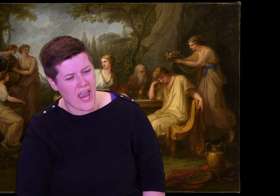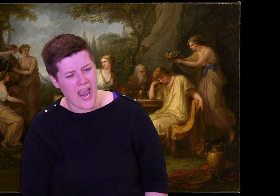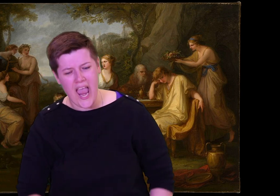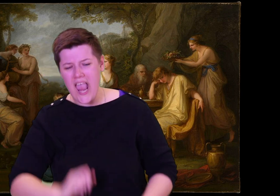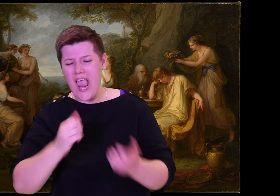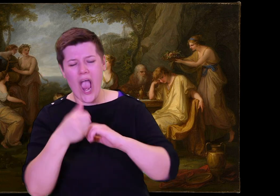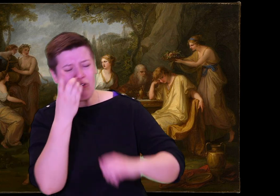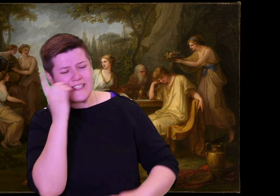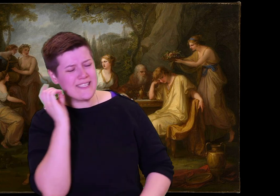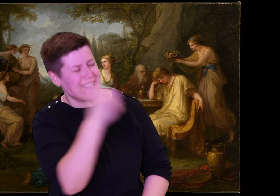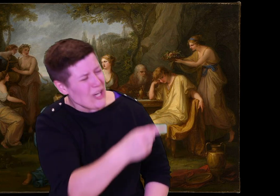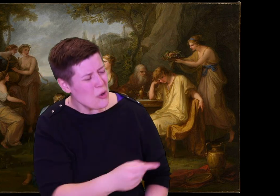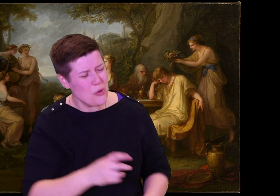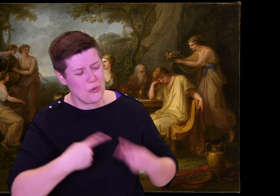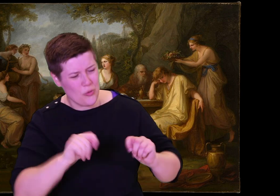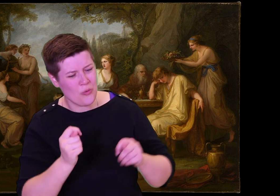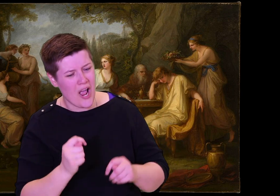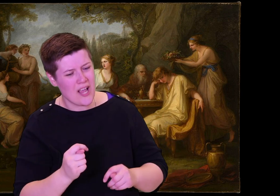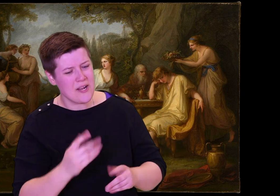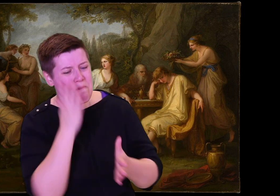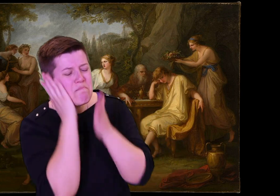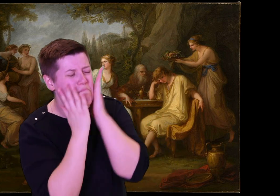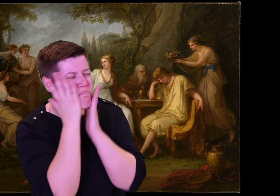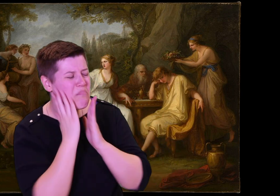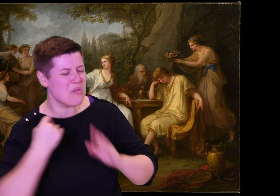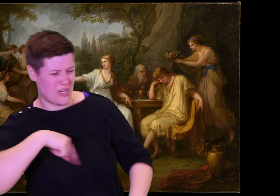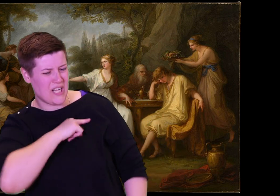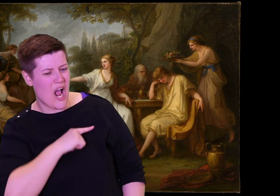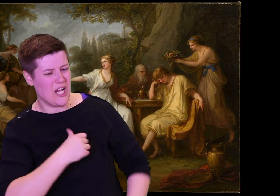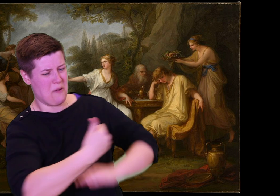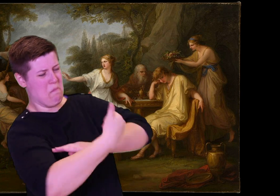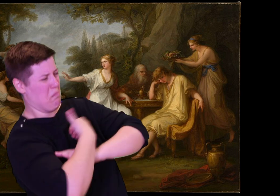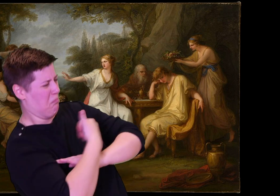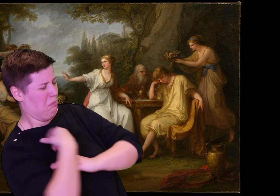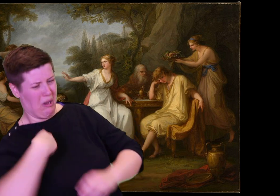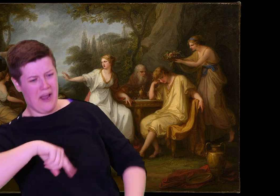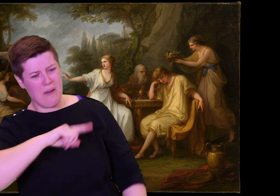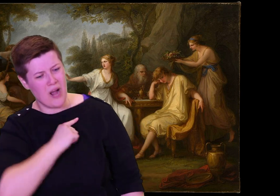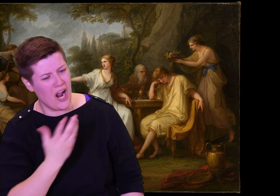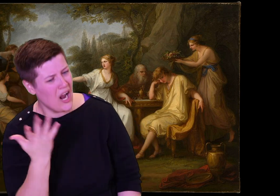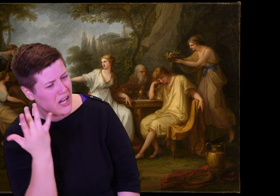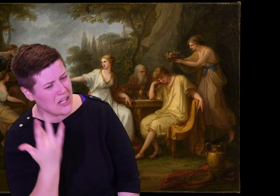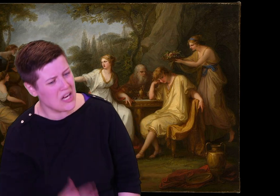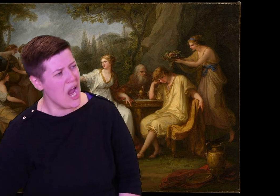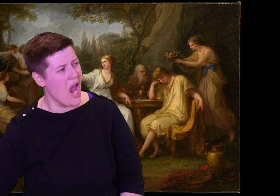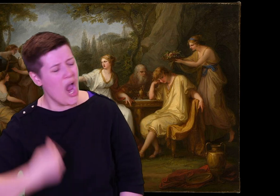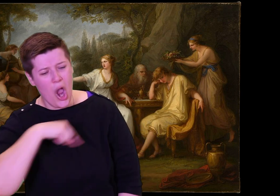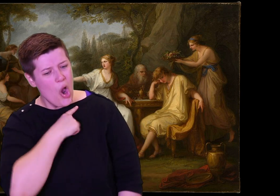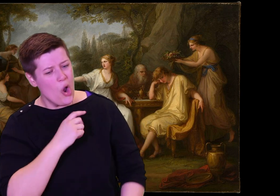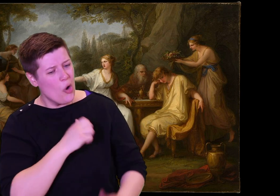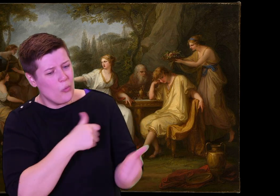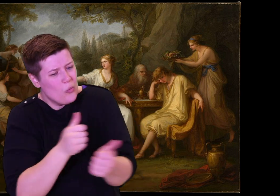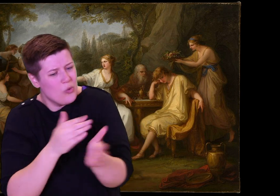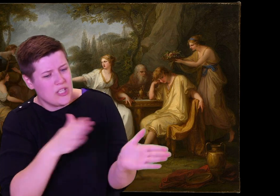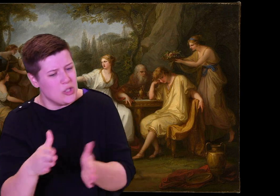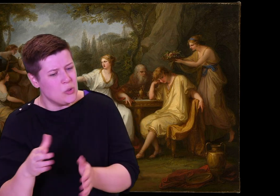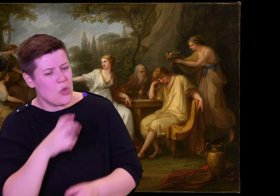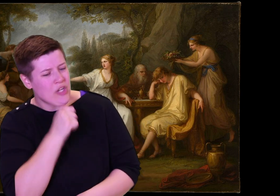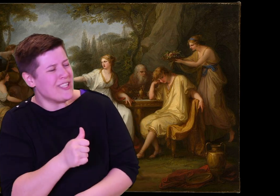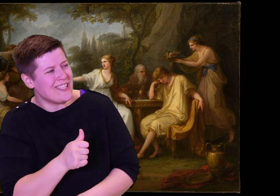flung the scepter down, and burst out crying. Everyone was seized by pity.